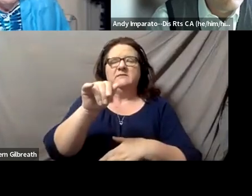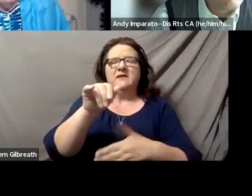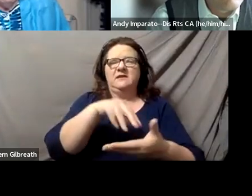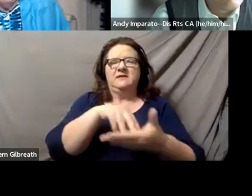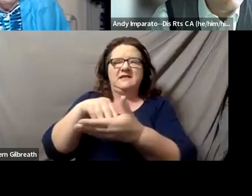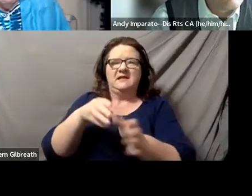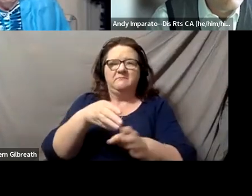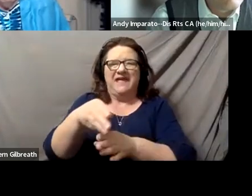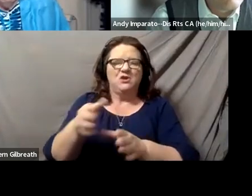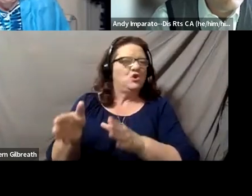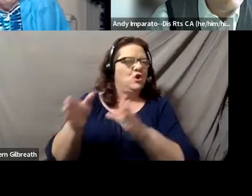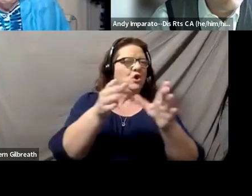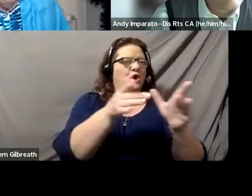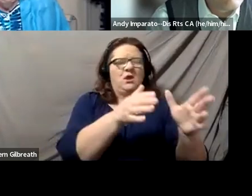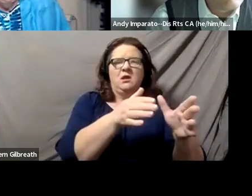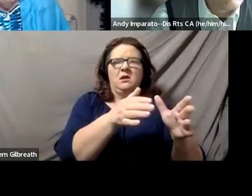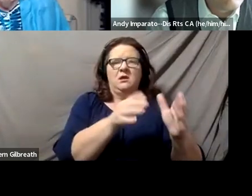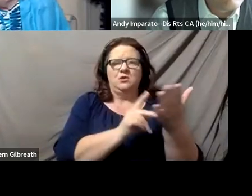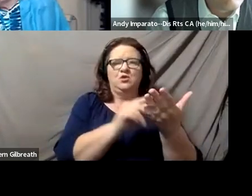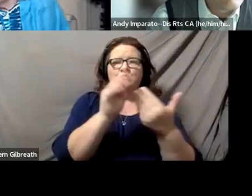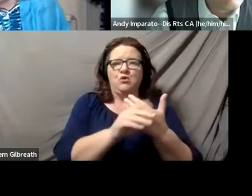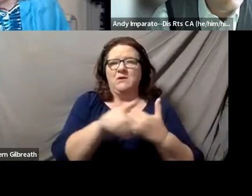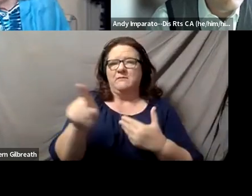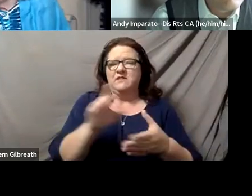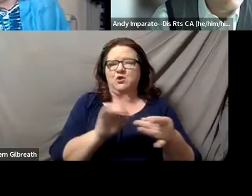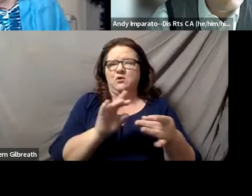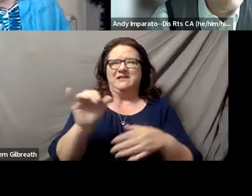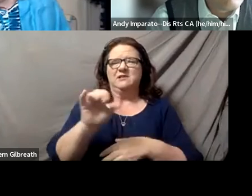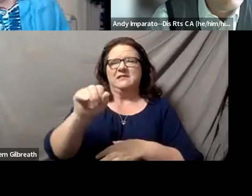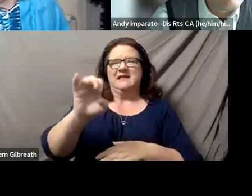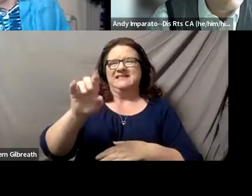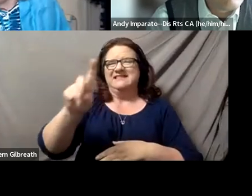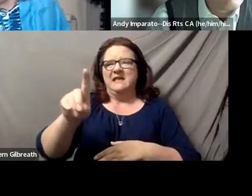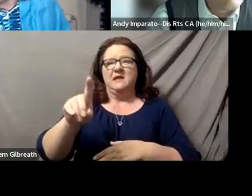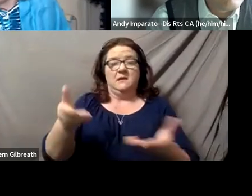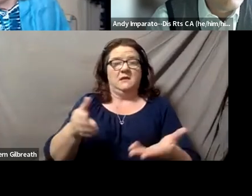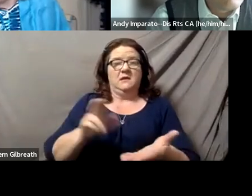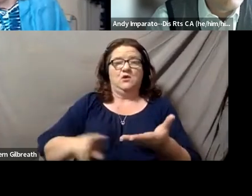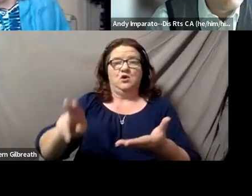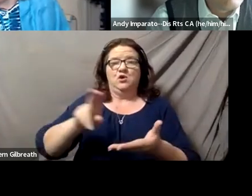the programs that you mentioned like SEED, here we have at UCLA, Pathway Program,